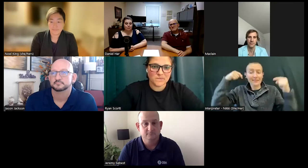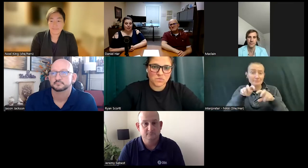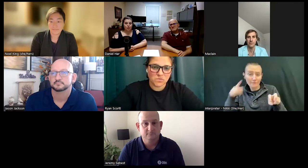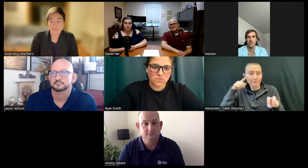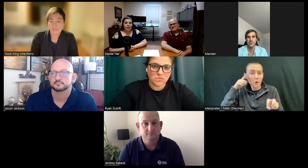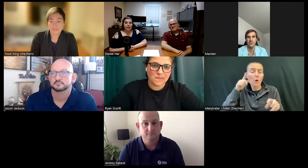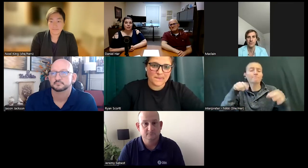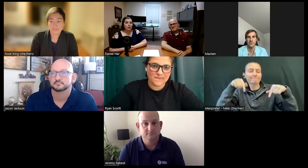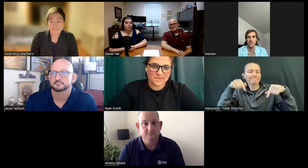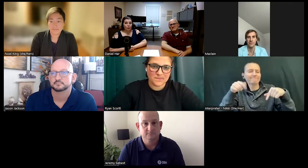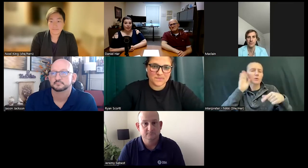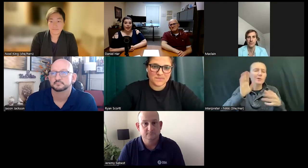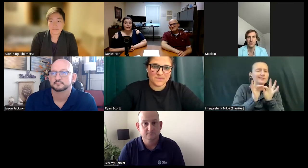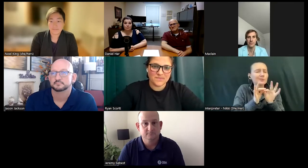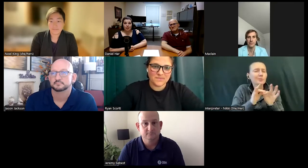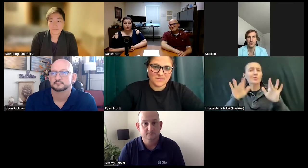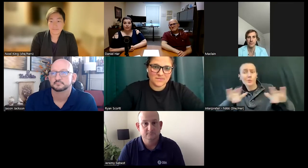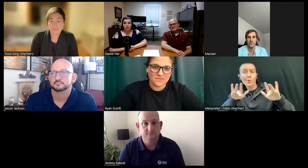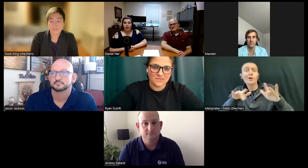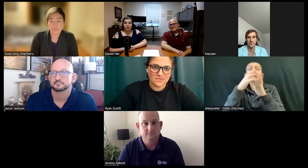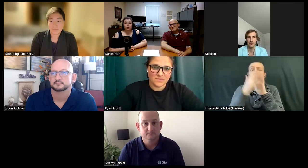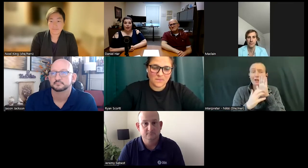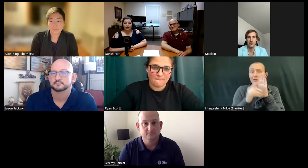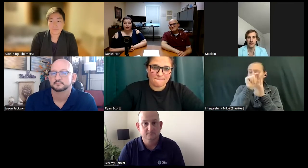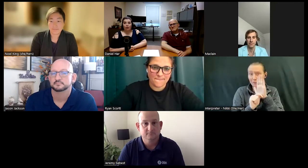interpreted, it's being recorded, and it's being transcribed, so you can access all